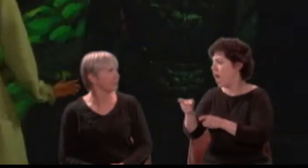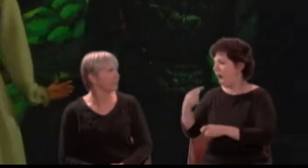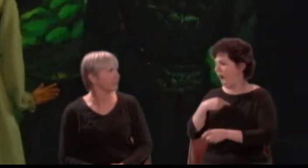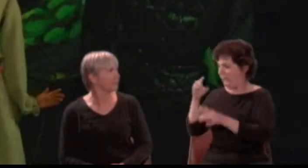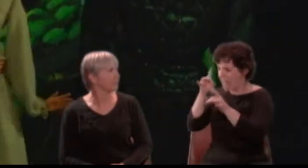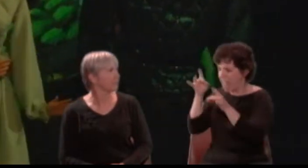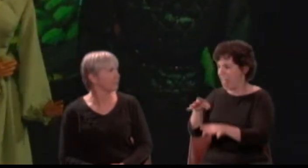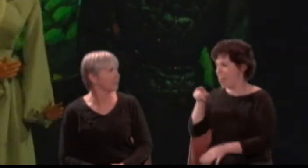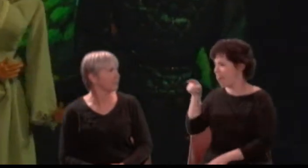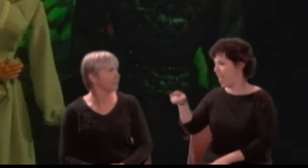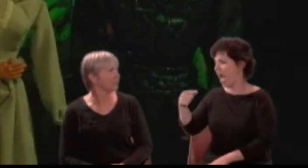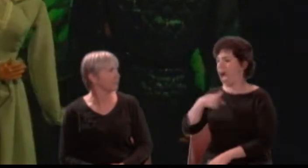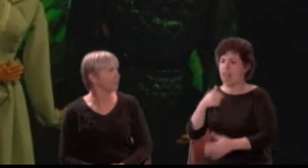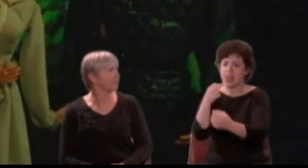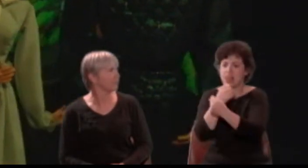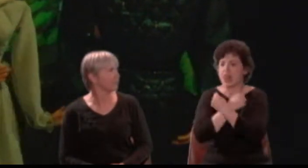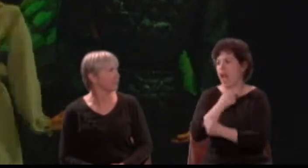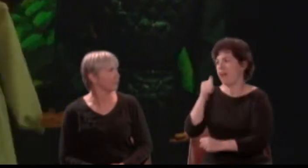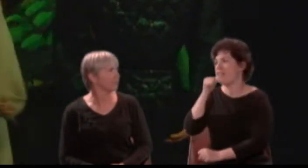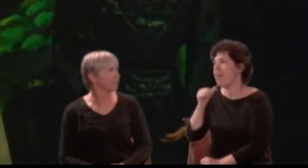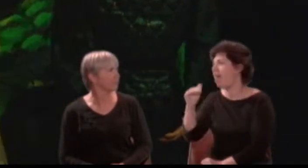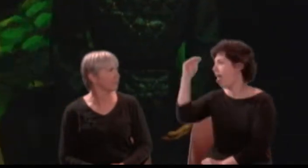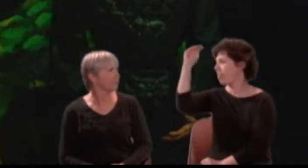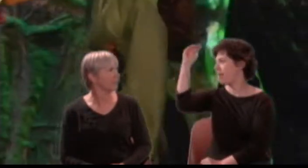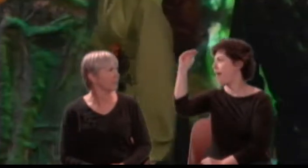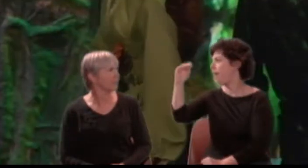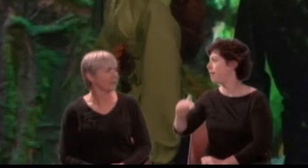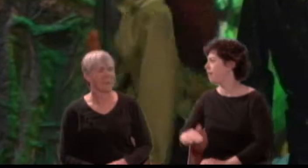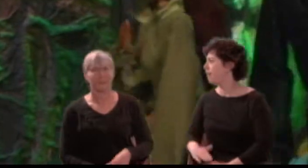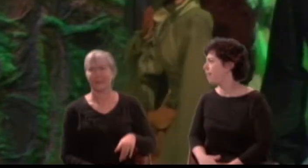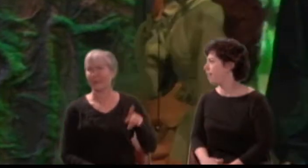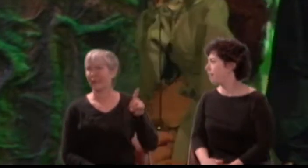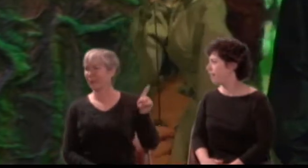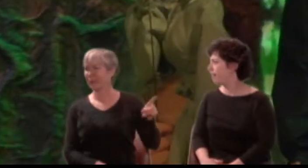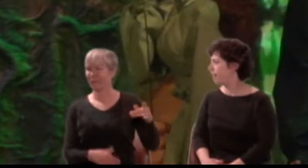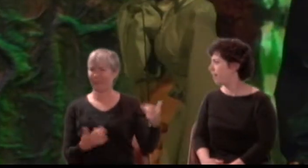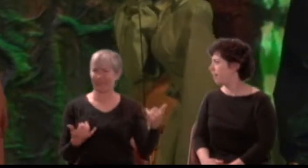Hermia: O me! You juggler! You thief of love!